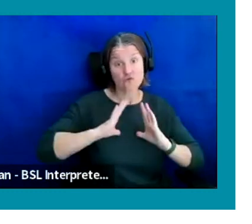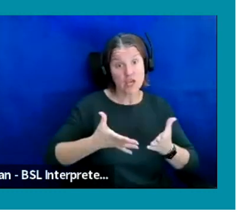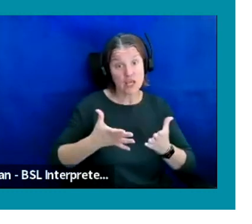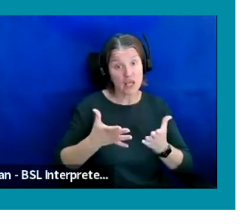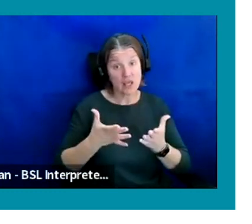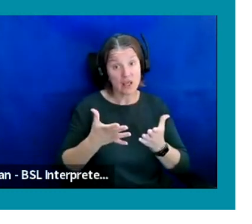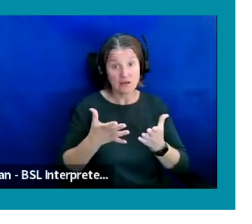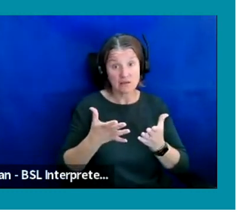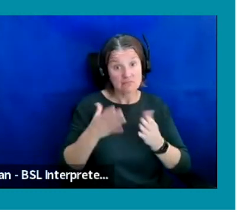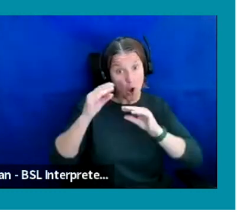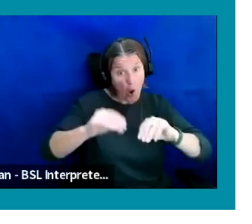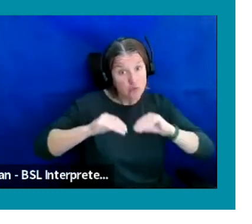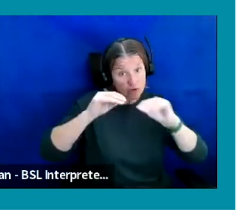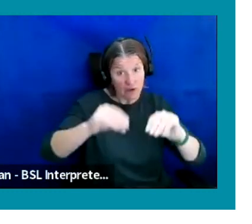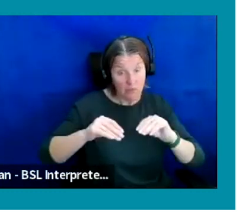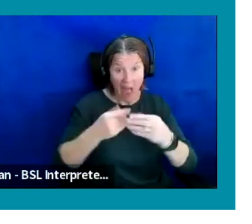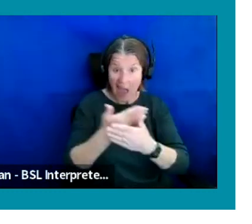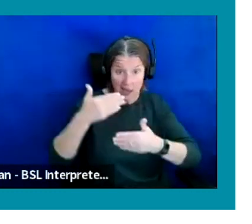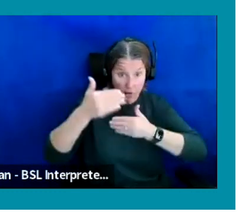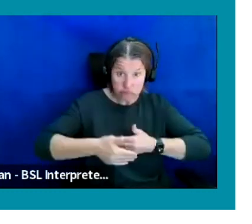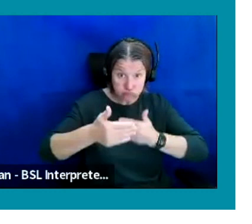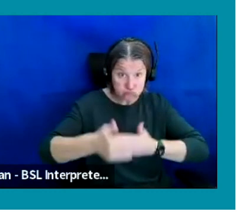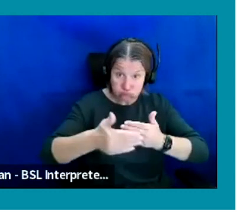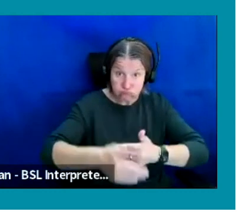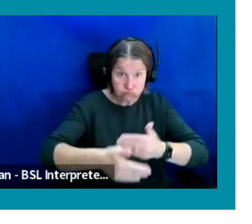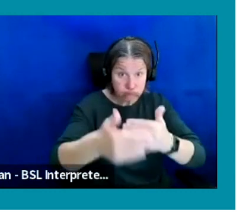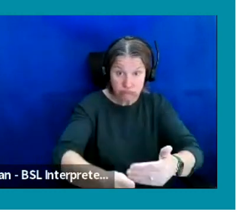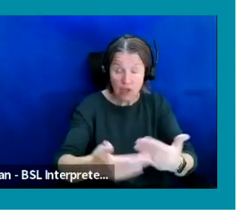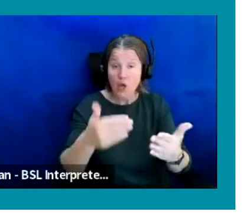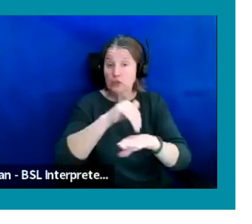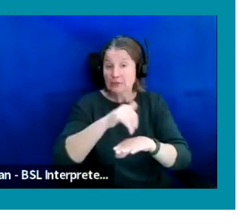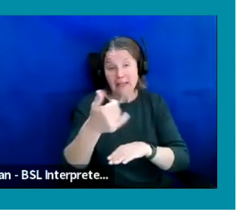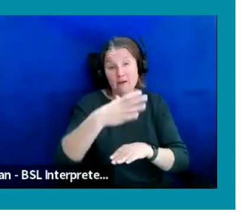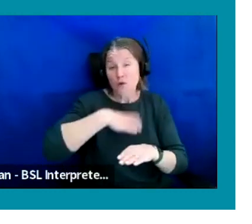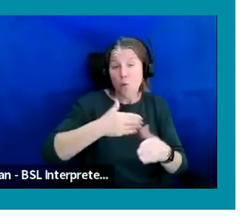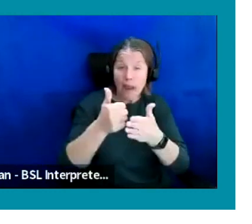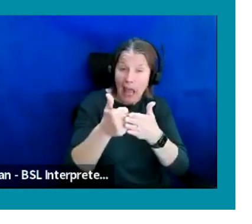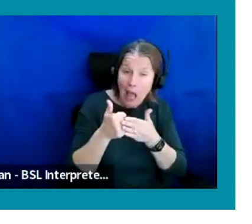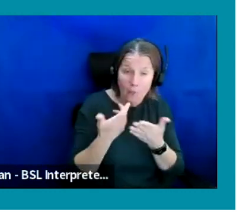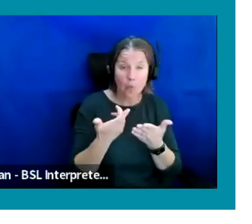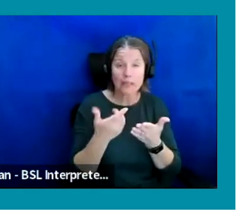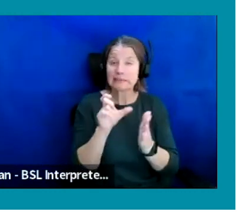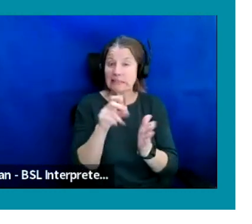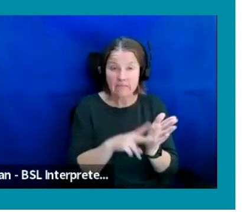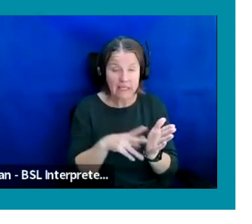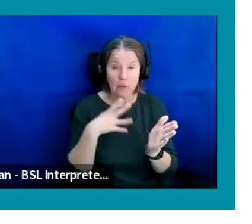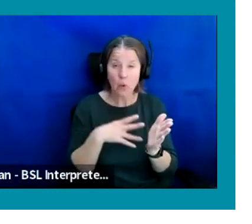any stage of the journey. So whether you want help with your CV, whether you want interview advice, whether you want